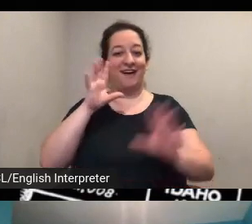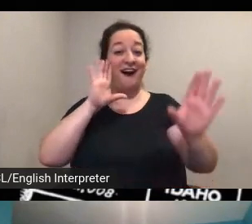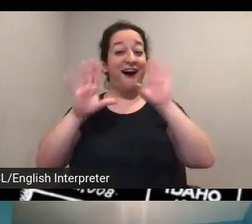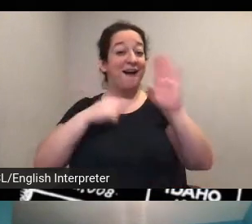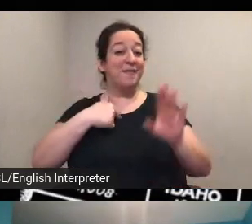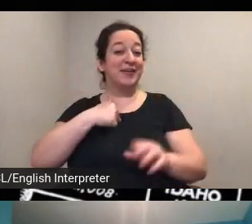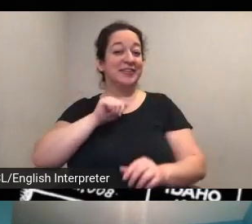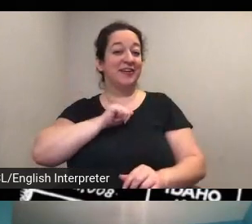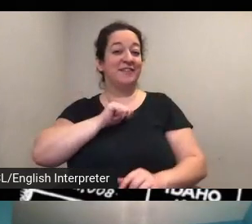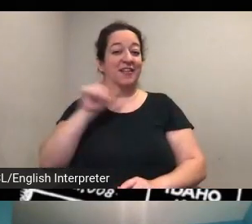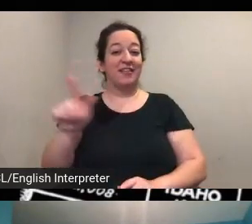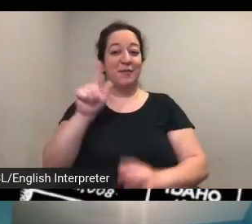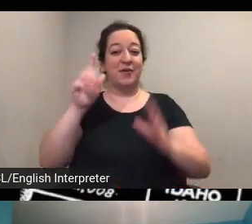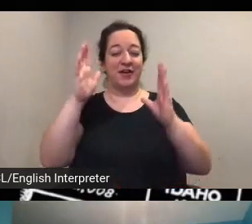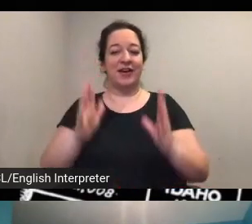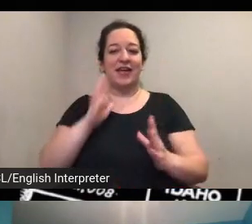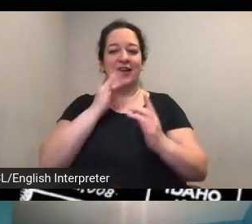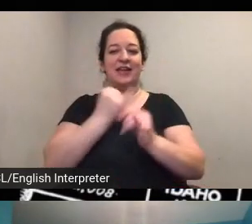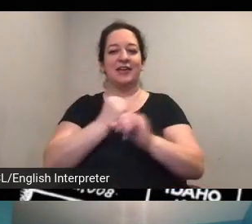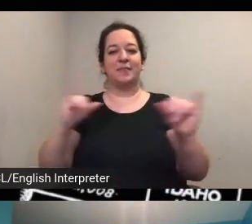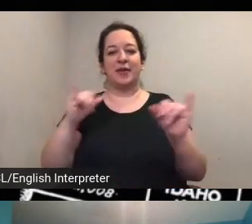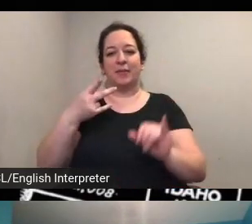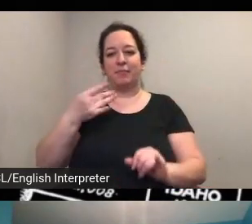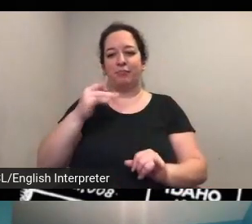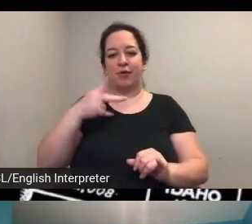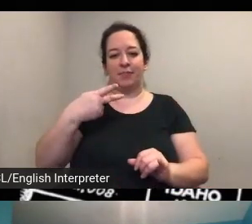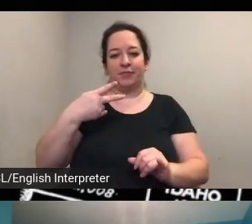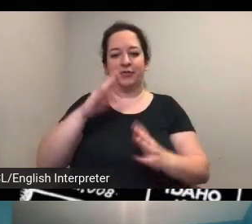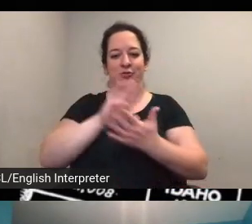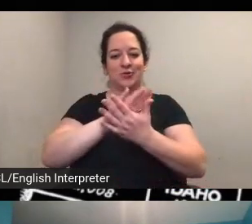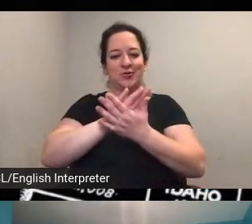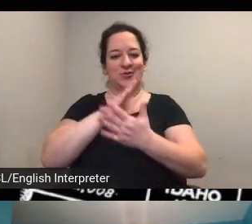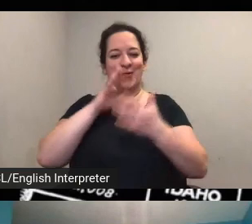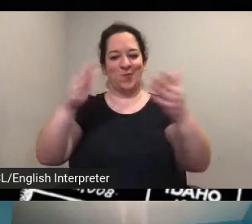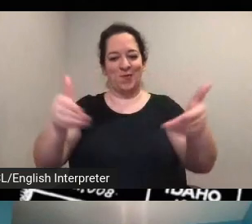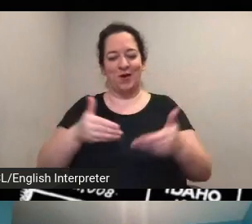at an independent prep school in the san diego area so welcome lori